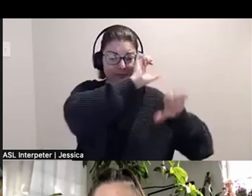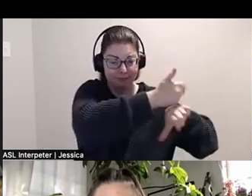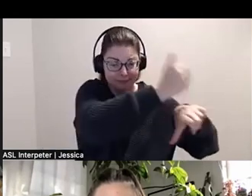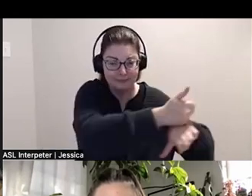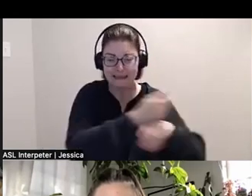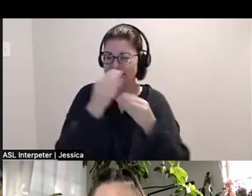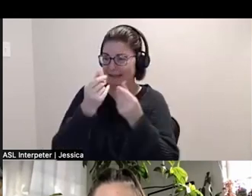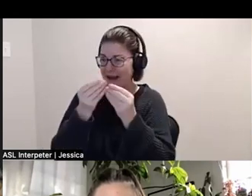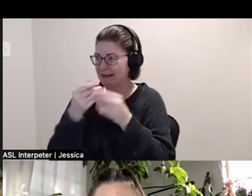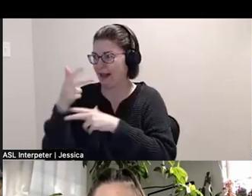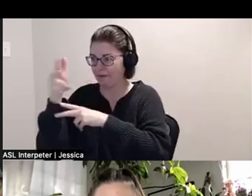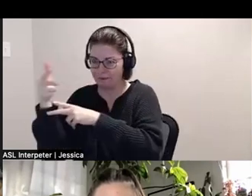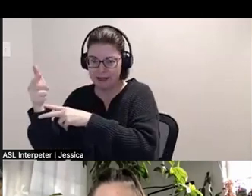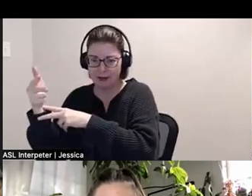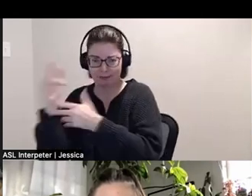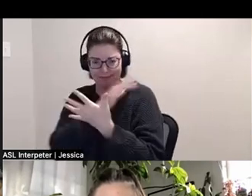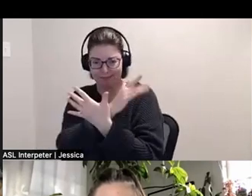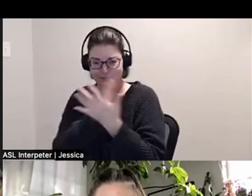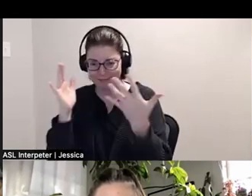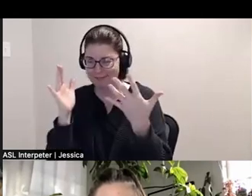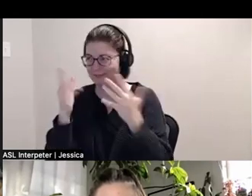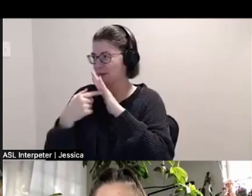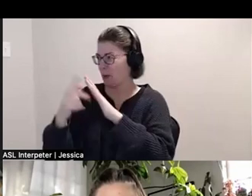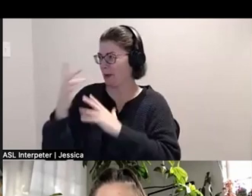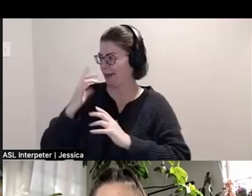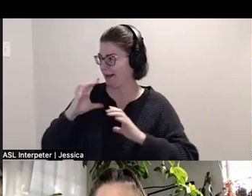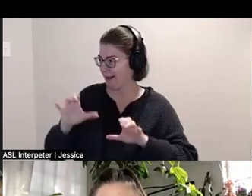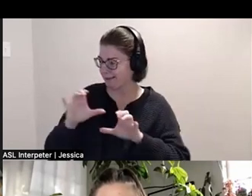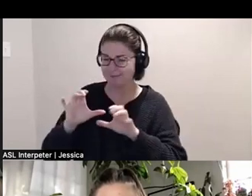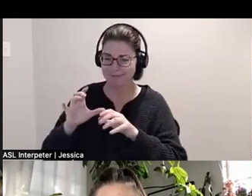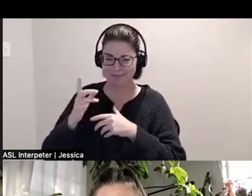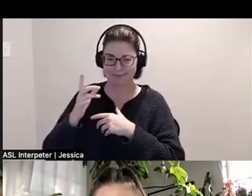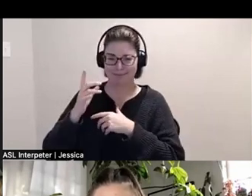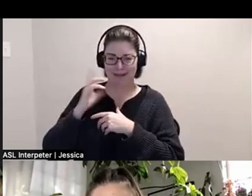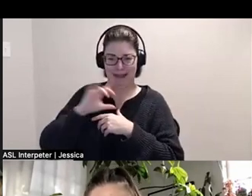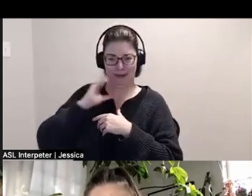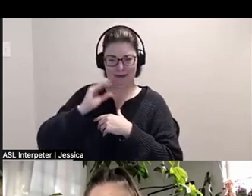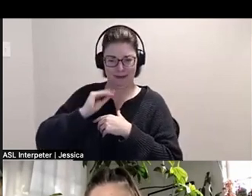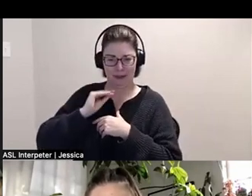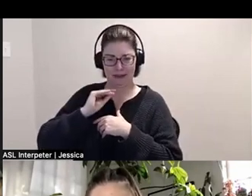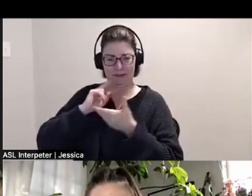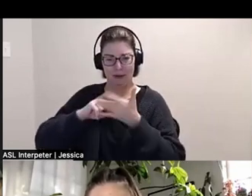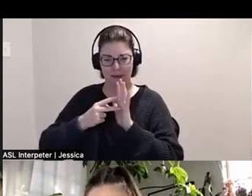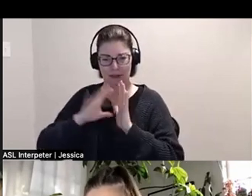the act, experience, and feeling of crip kinship as a meaning and model of radical future-making.